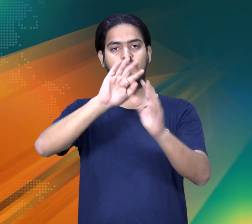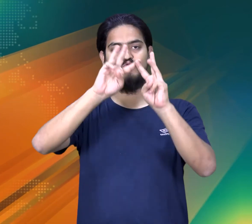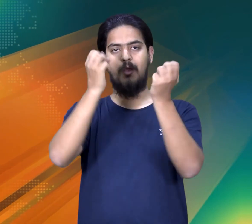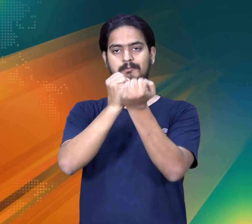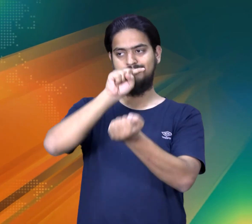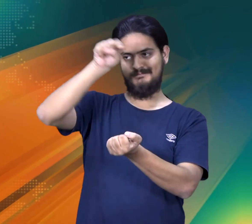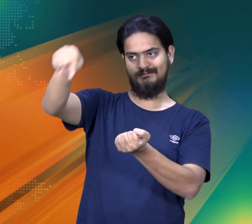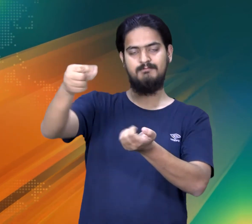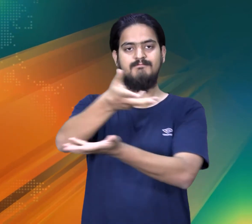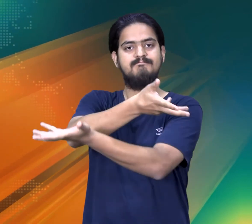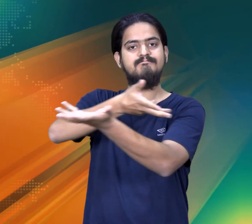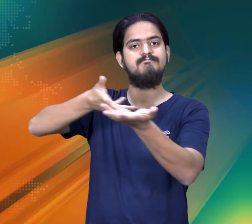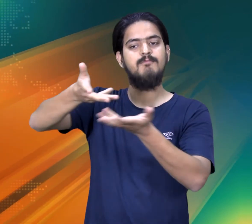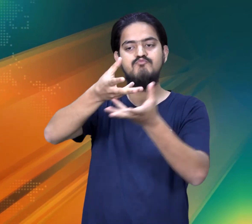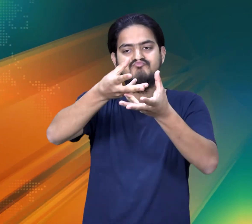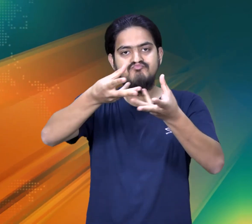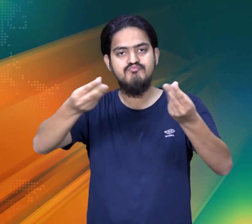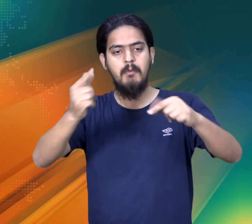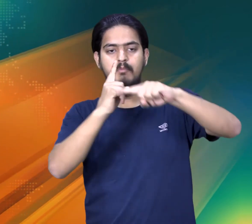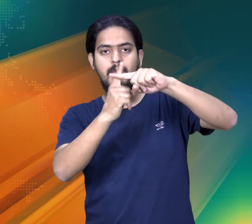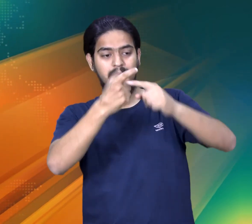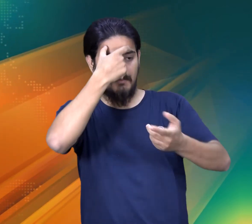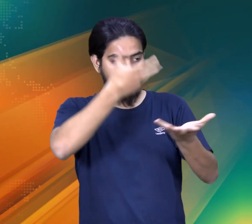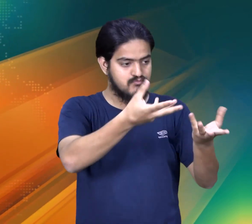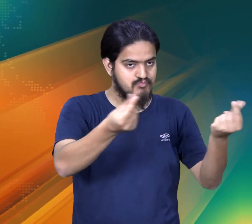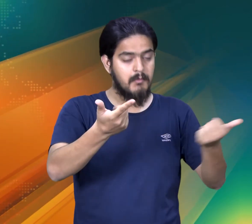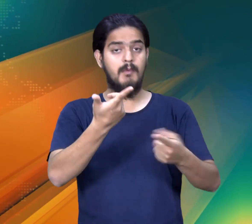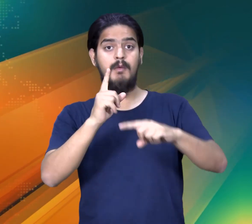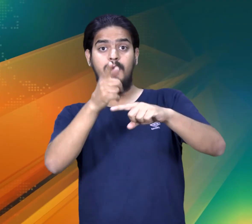you've been facing in your own centres for the workshop, where you can come and